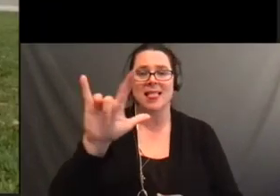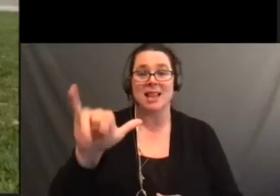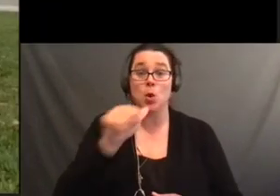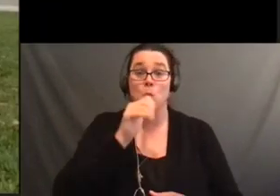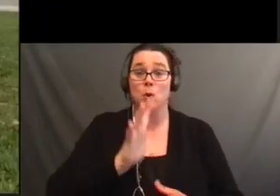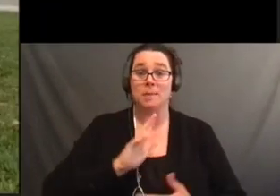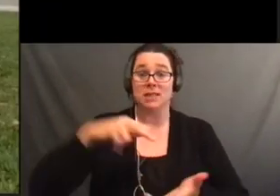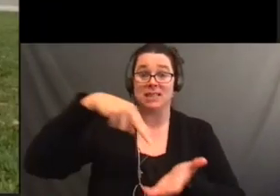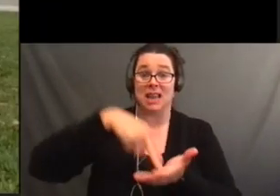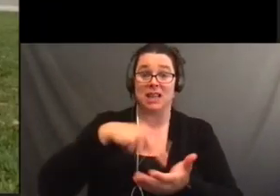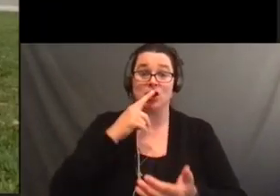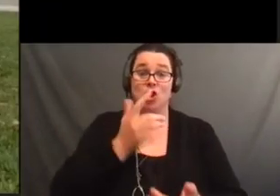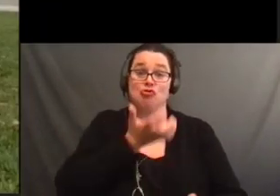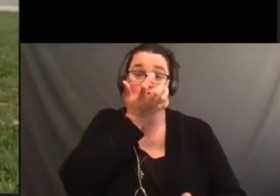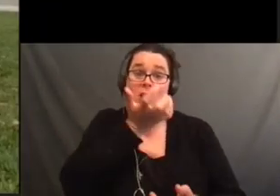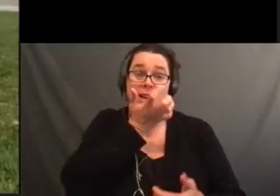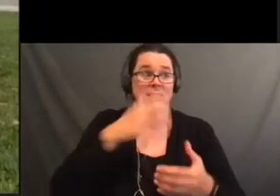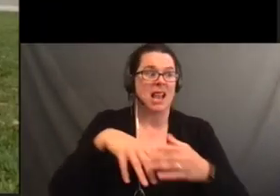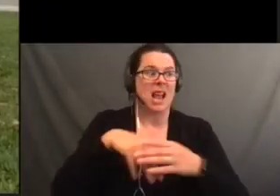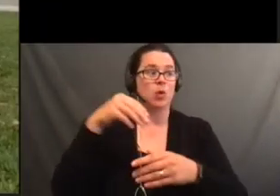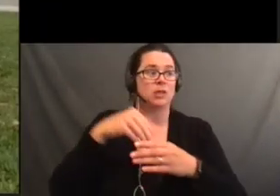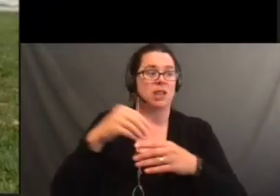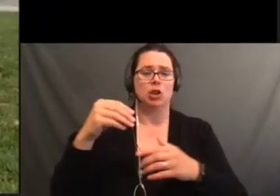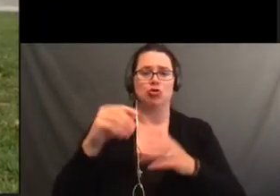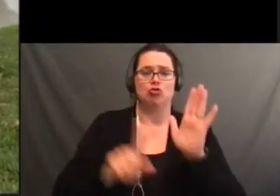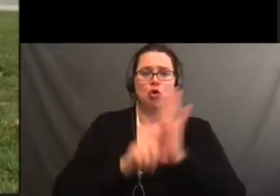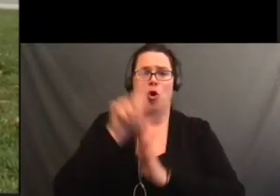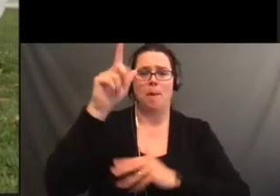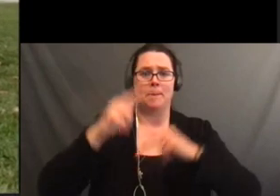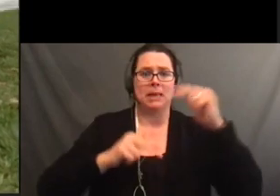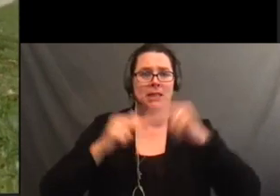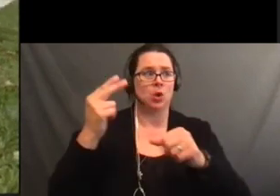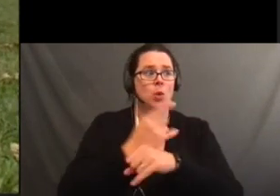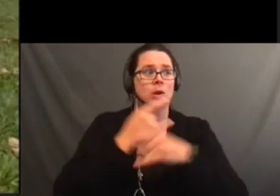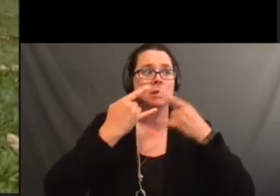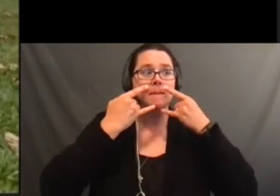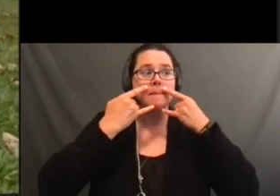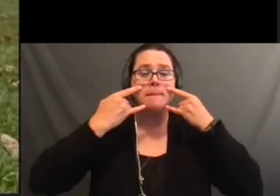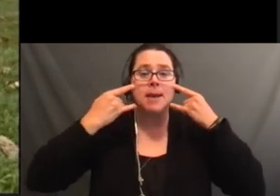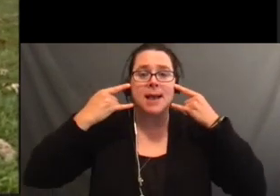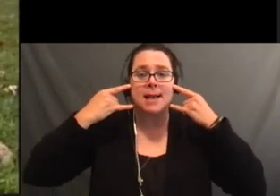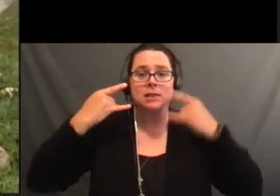This is a Skylight Focusrite audio interface.